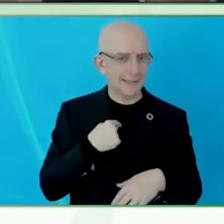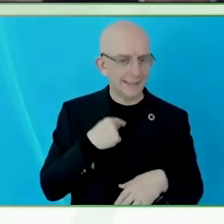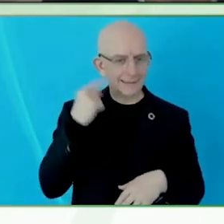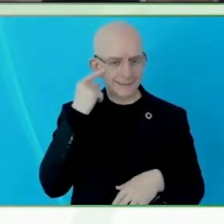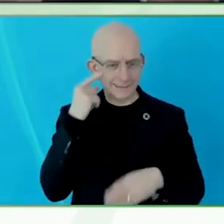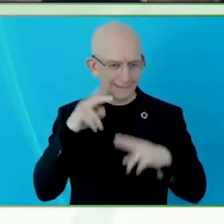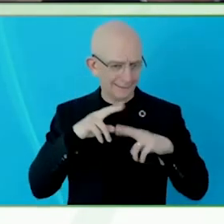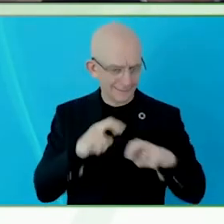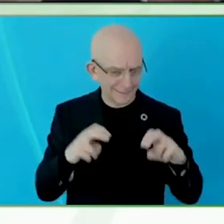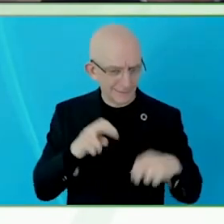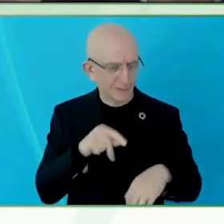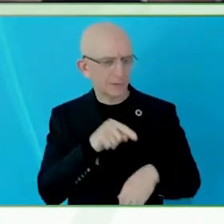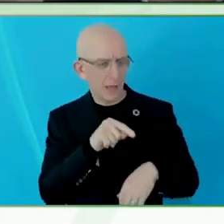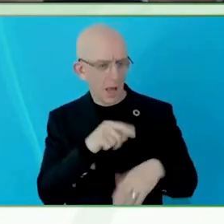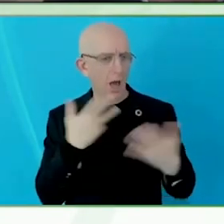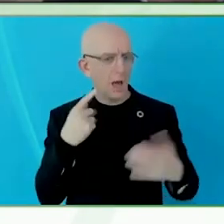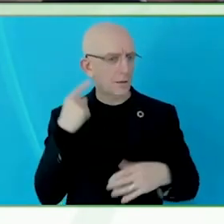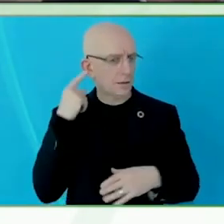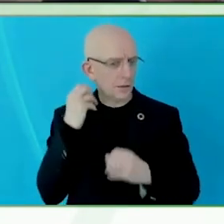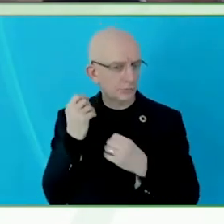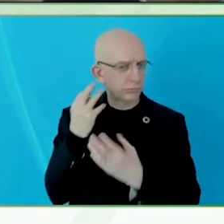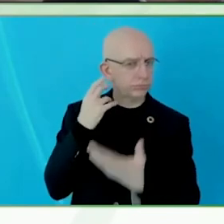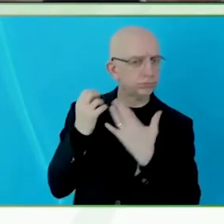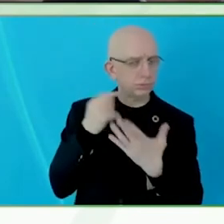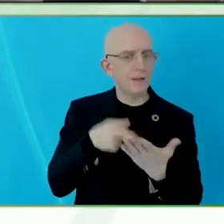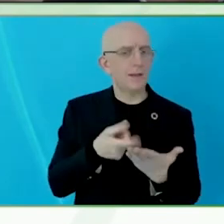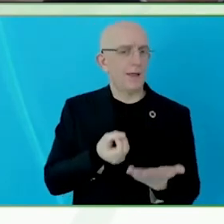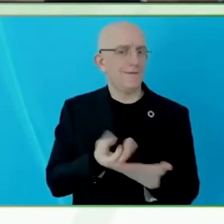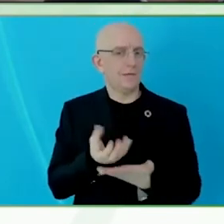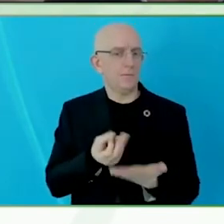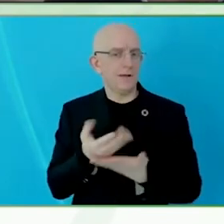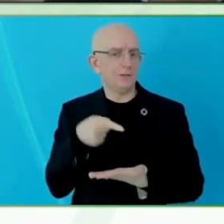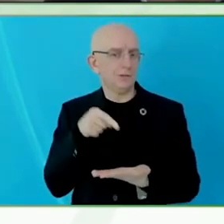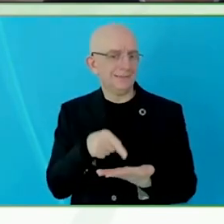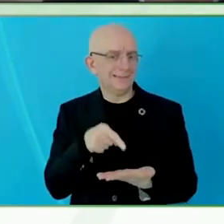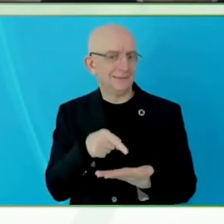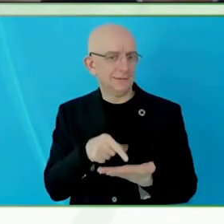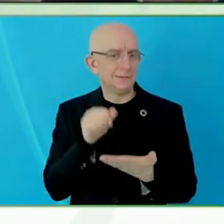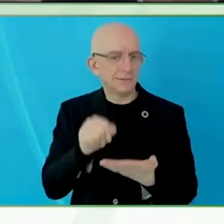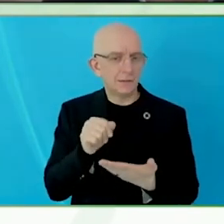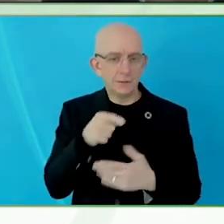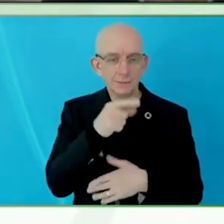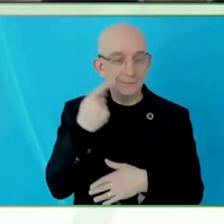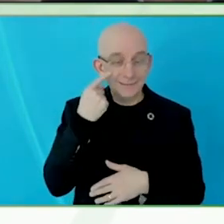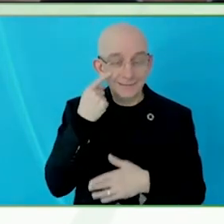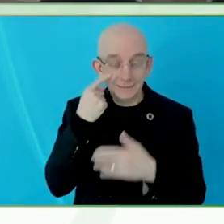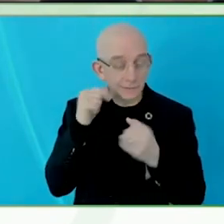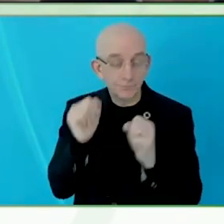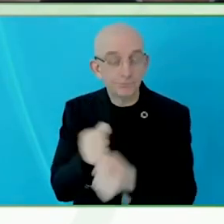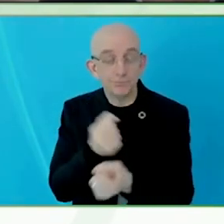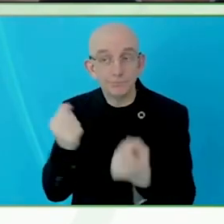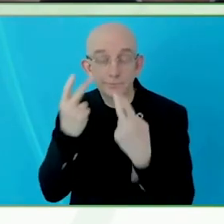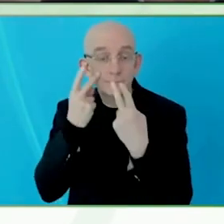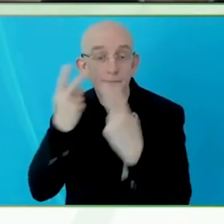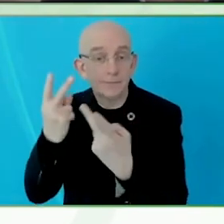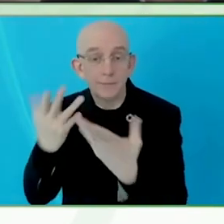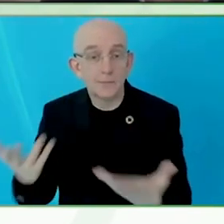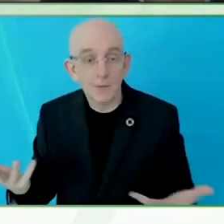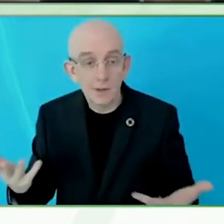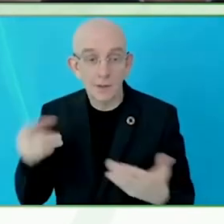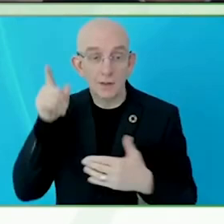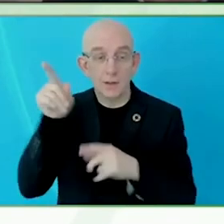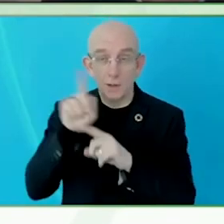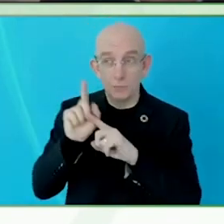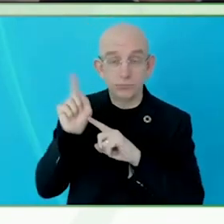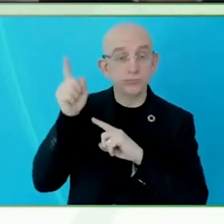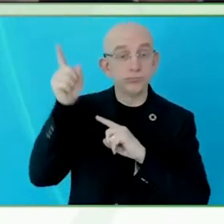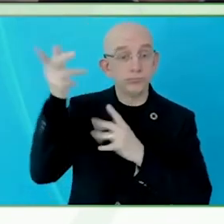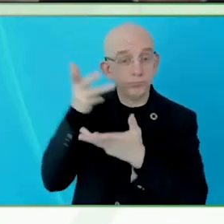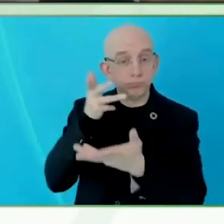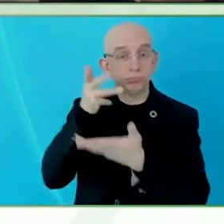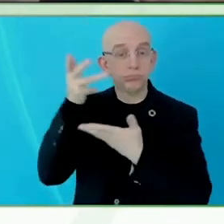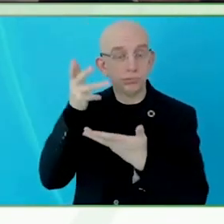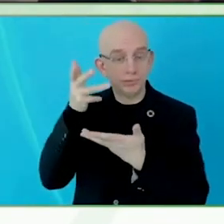work on sensorial astronomy in sonification, expanding those findings to the